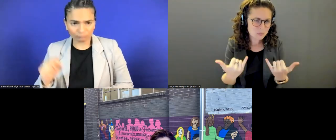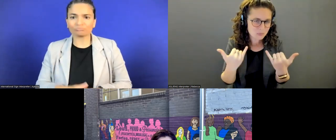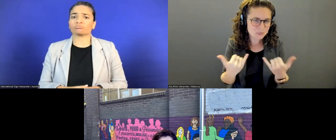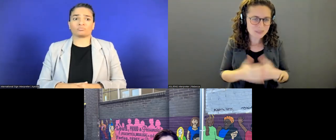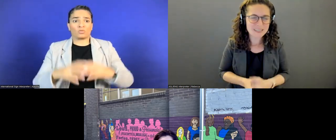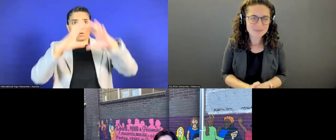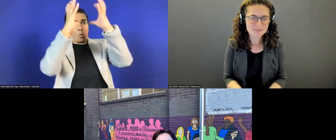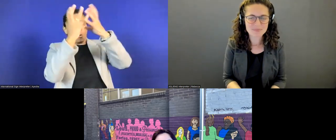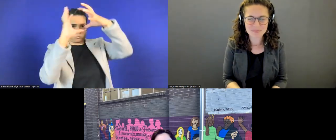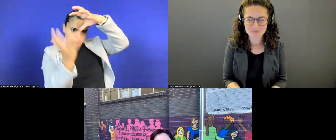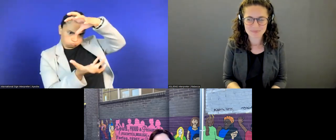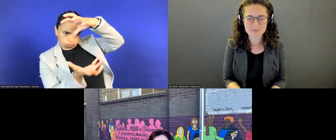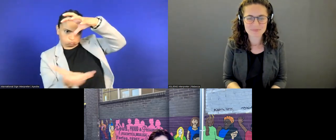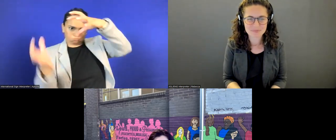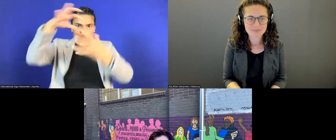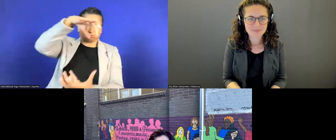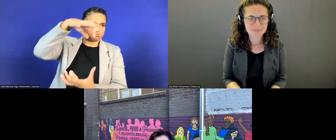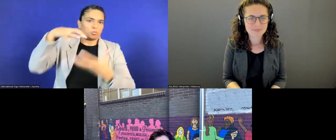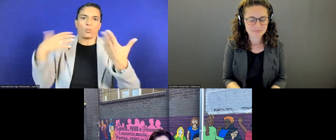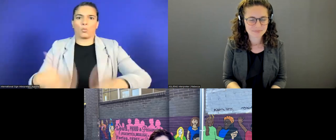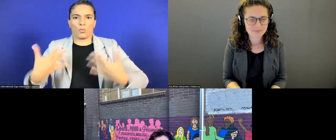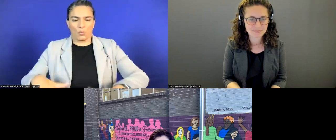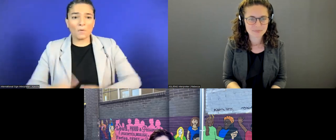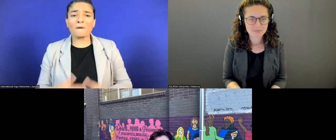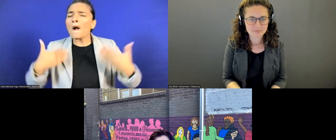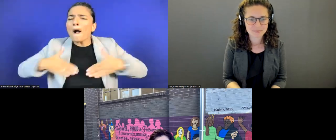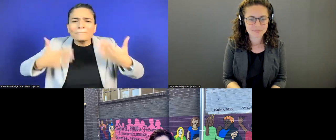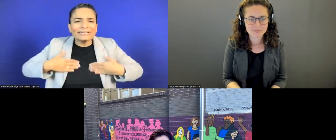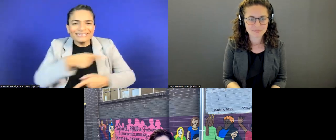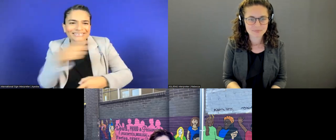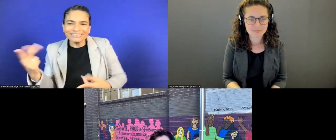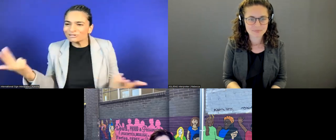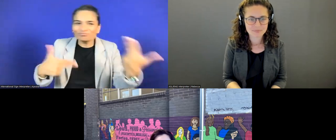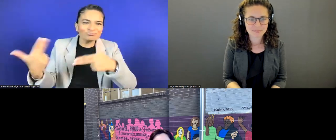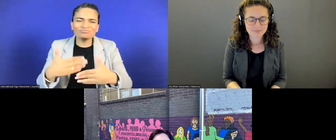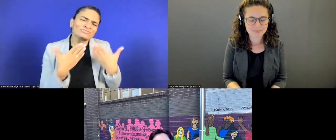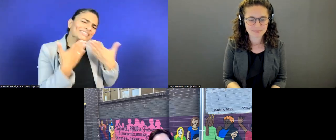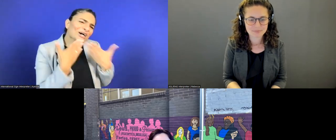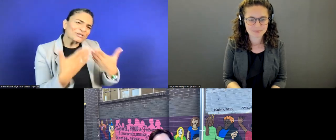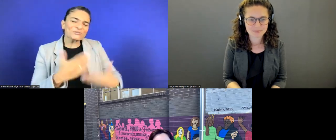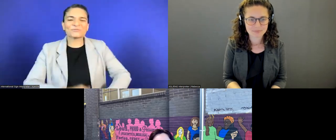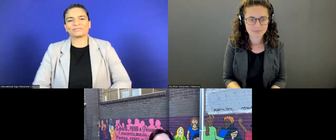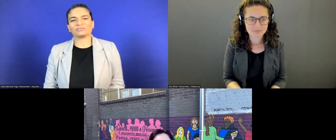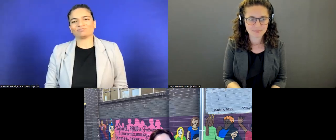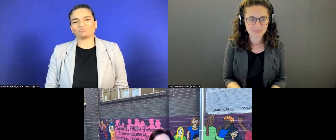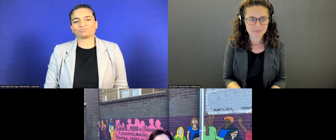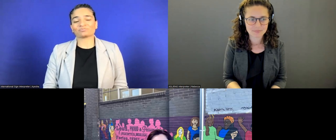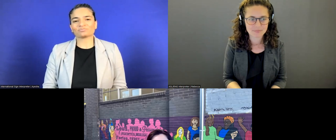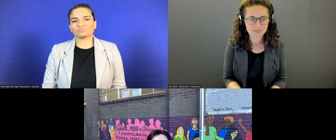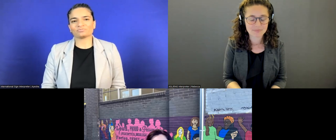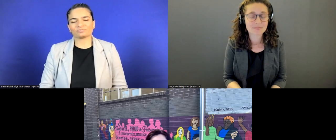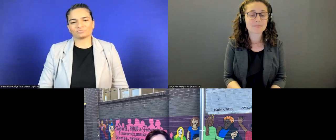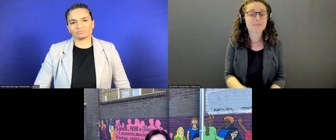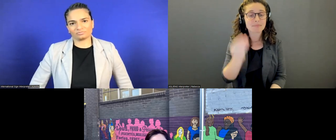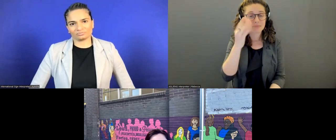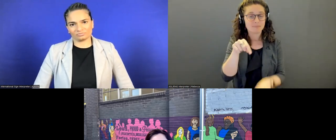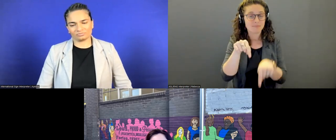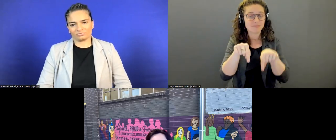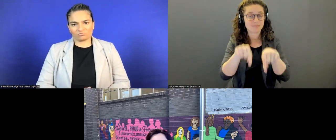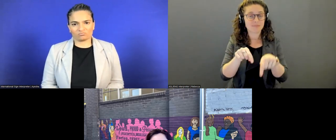So, once again, I'd like to just share that this virtual career fair is really intended